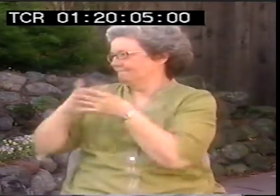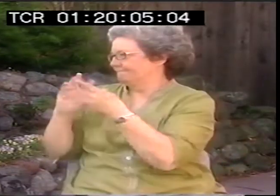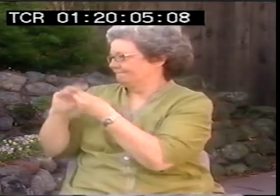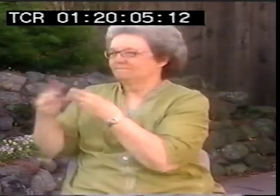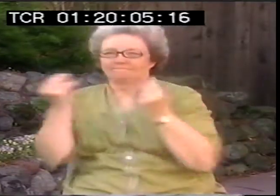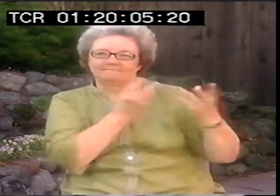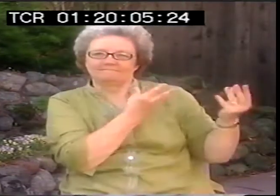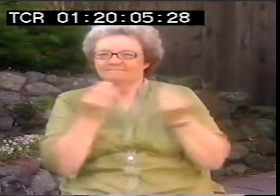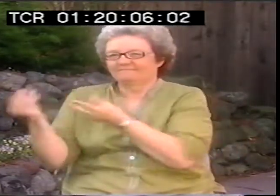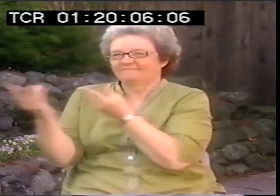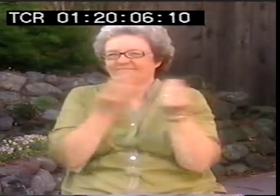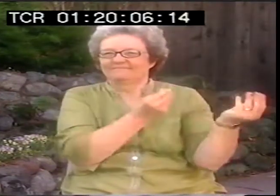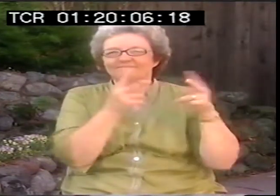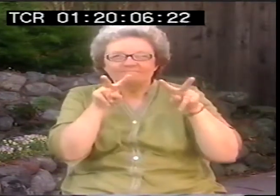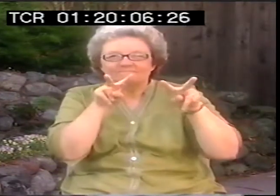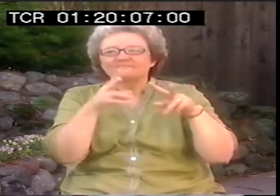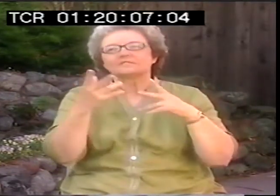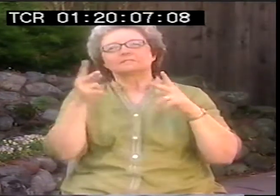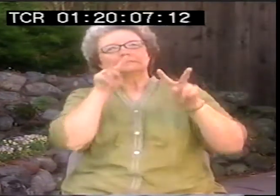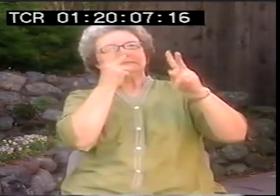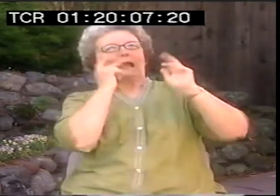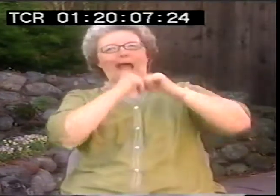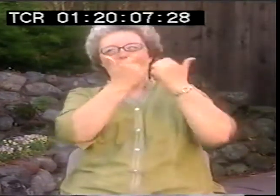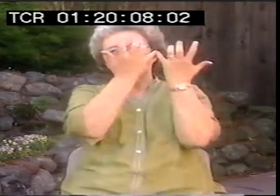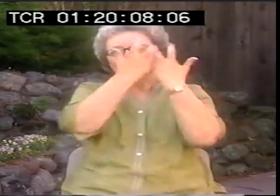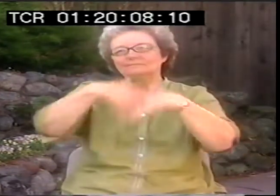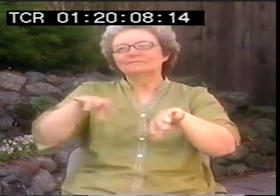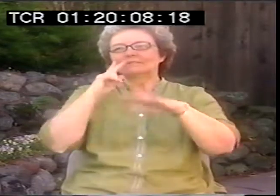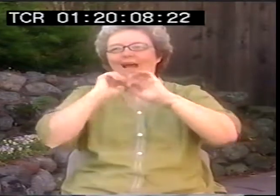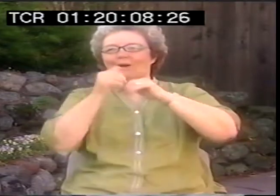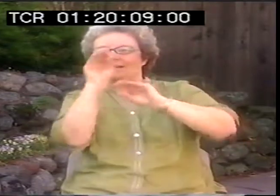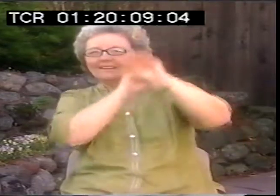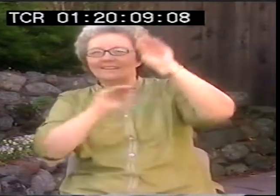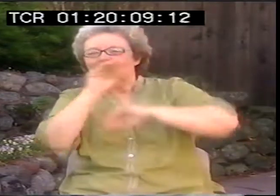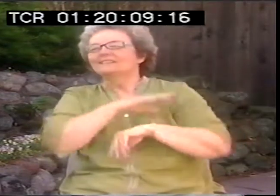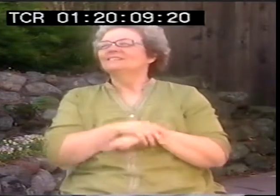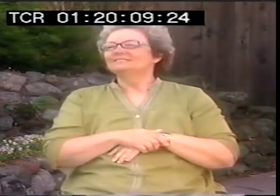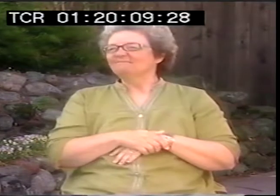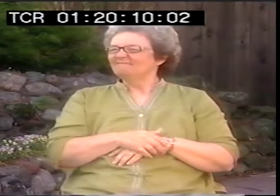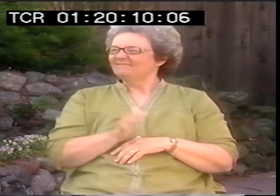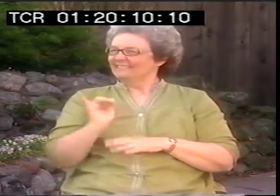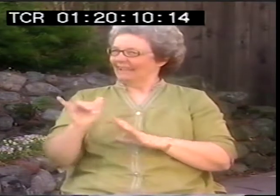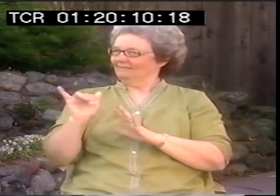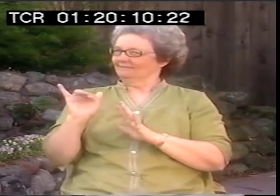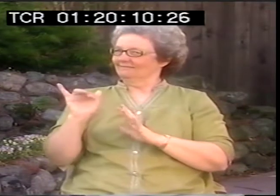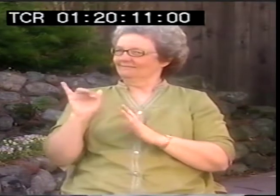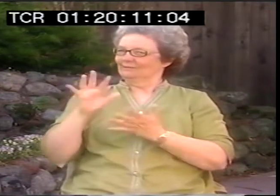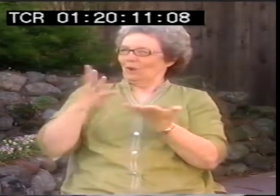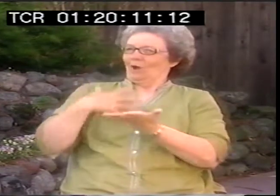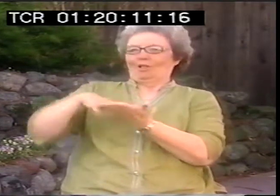We would try to lip read what the singers and dancers were doing with their mouths. And then we would explain to each other, oh, I think this is that song that we learned